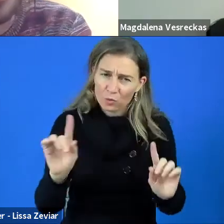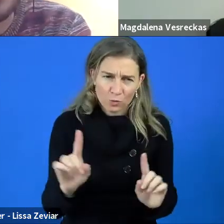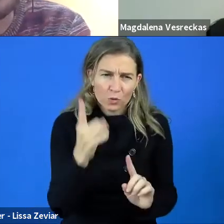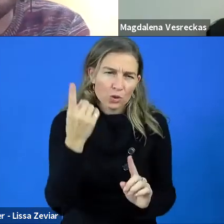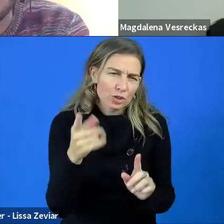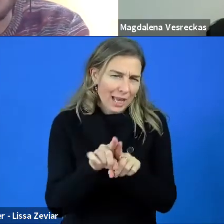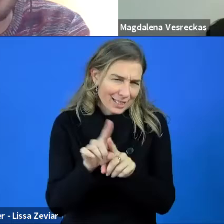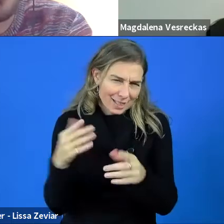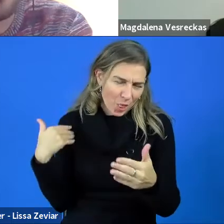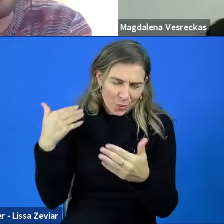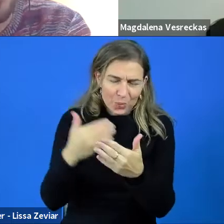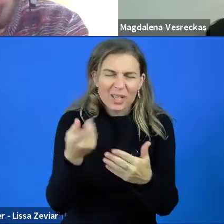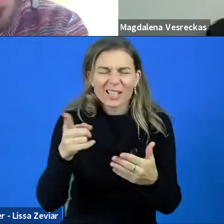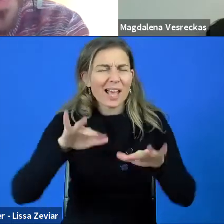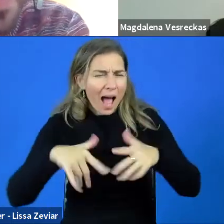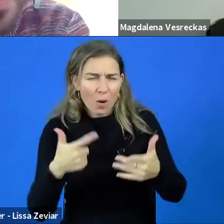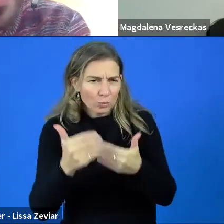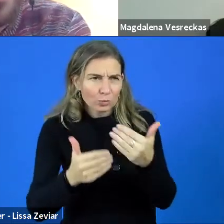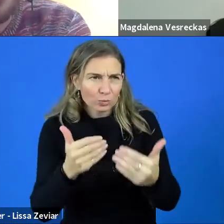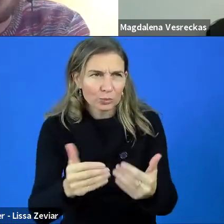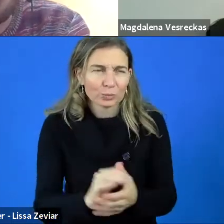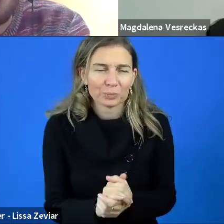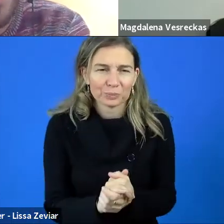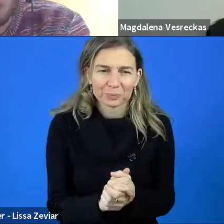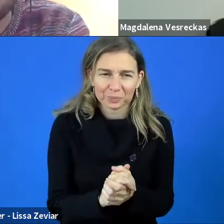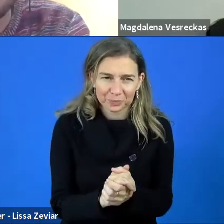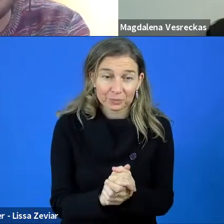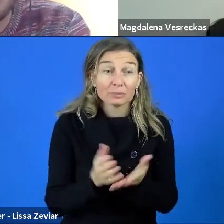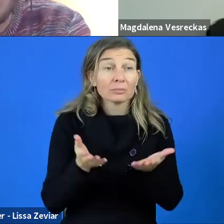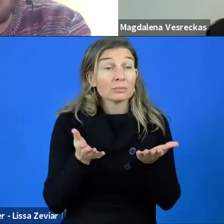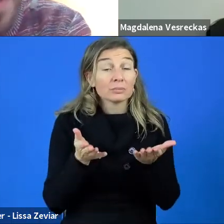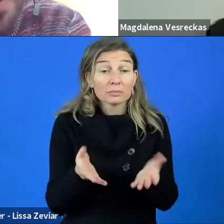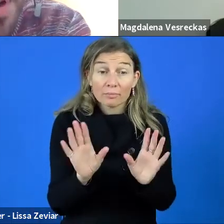The meeting is accessible, therefore, we have live captioning.